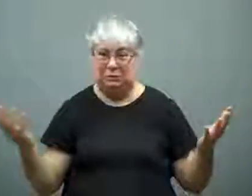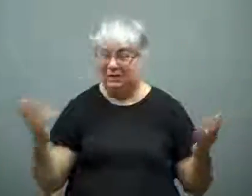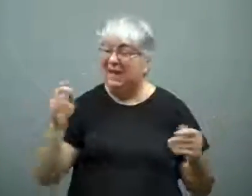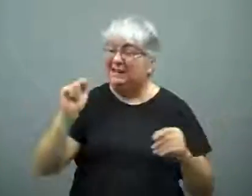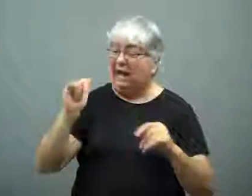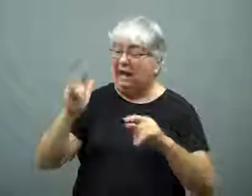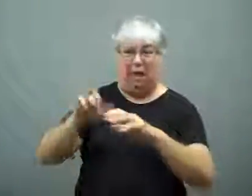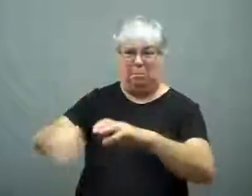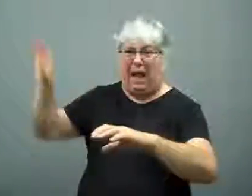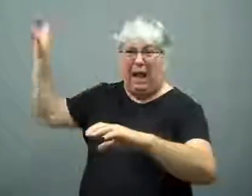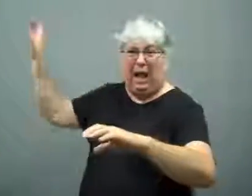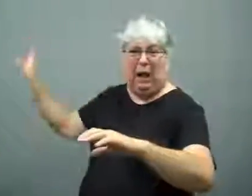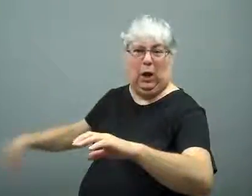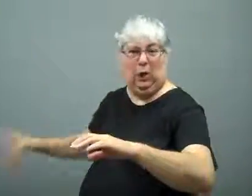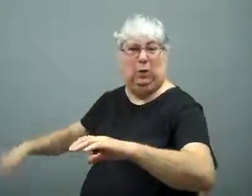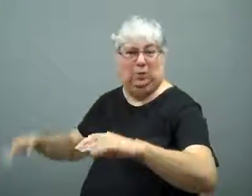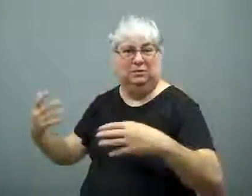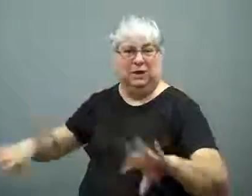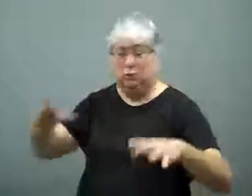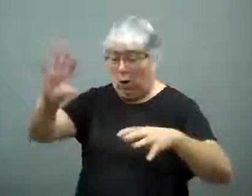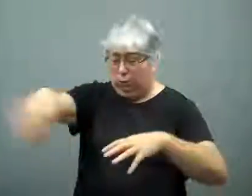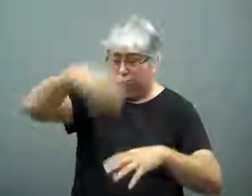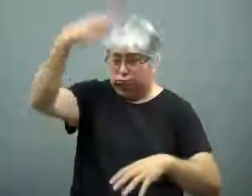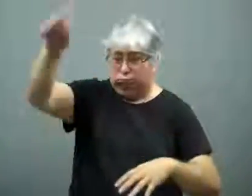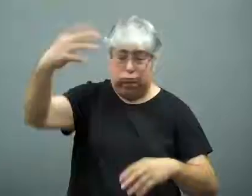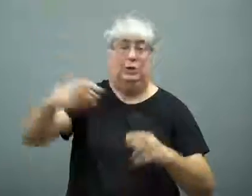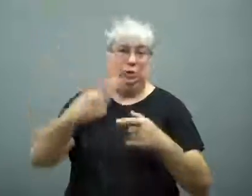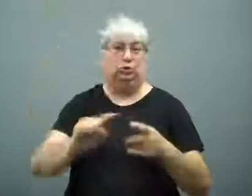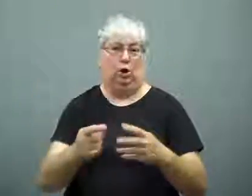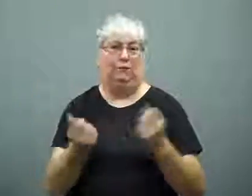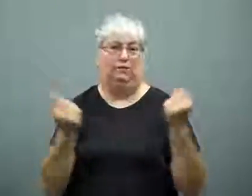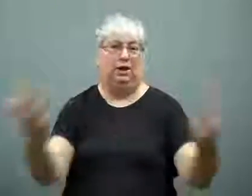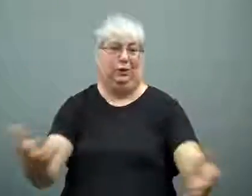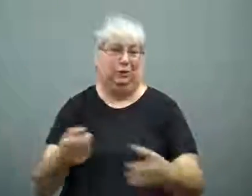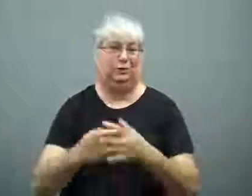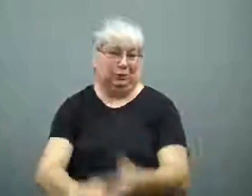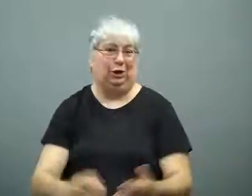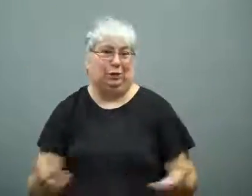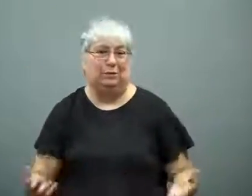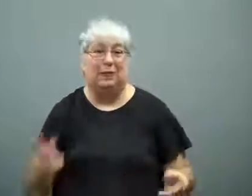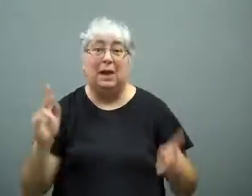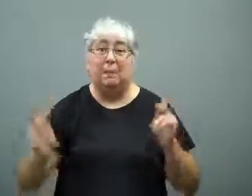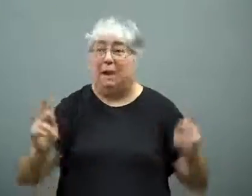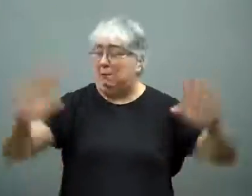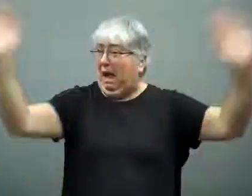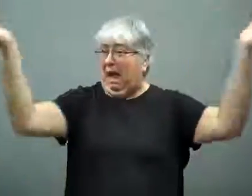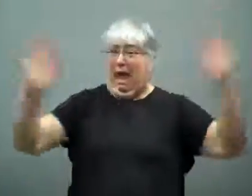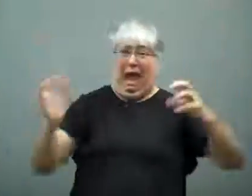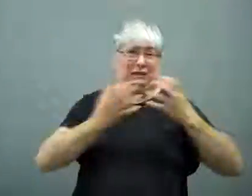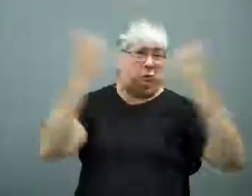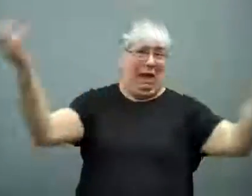The tail broke away from the body, and the plane caught fire, billowing smoke.